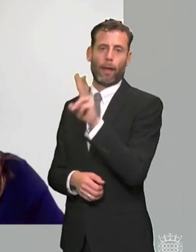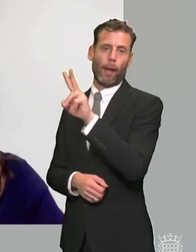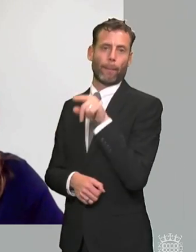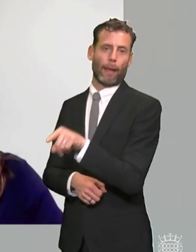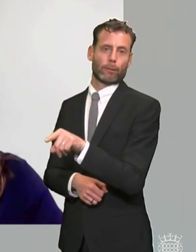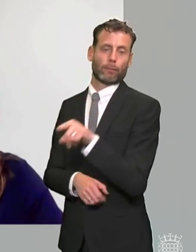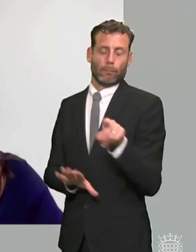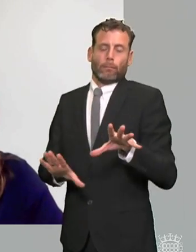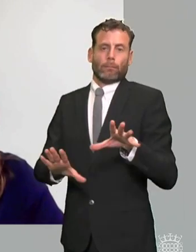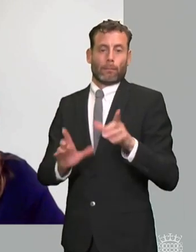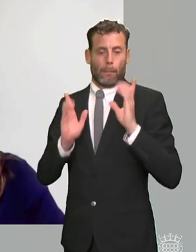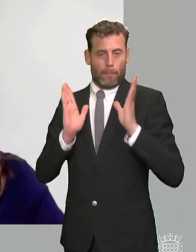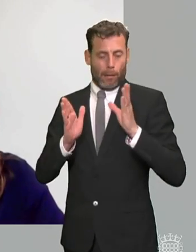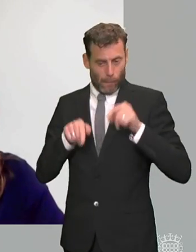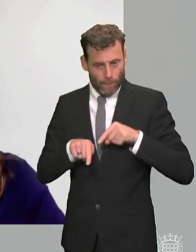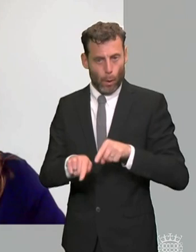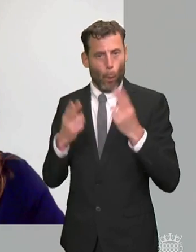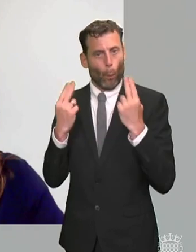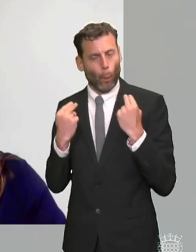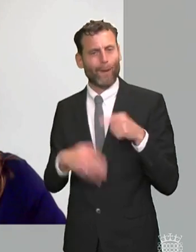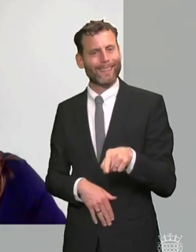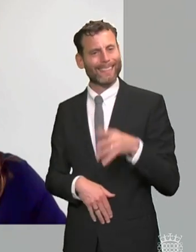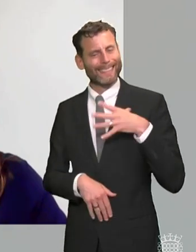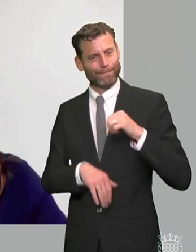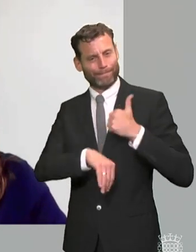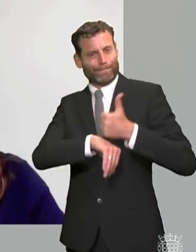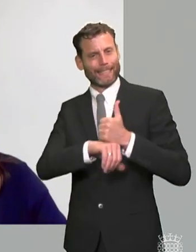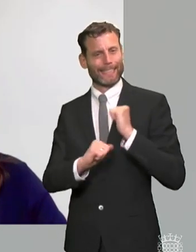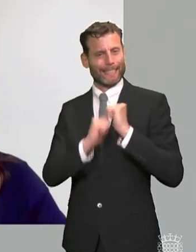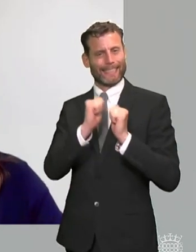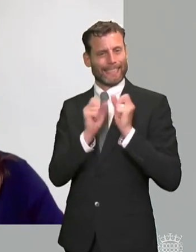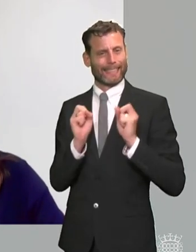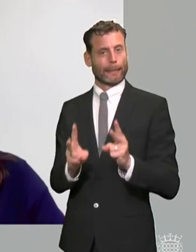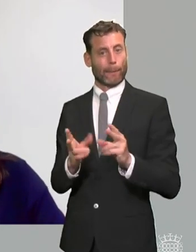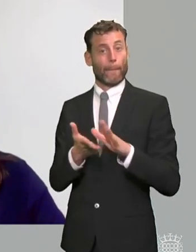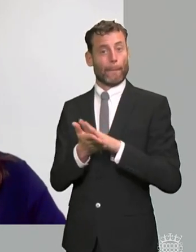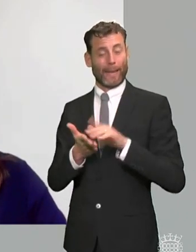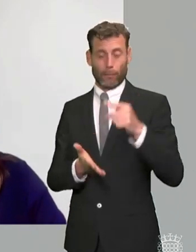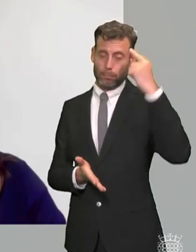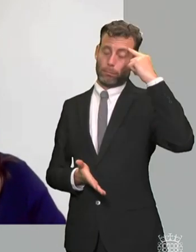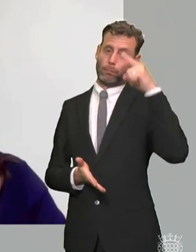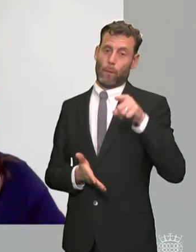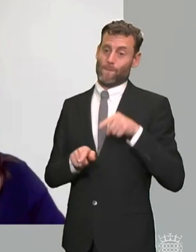how you improve decision making um and and ensure that that decision-making is lawful and that is